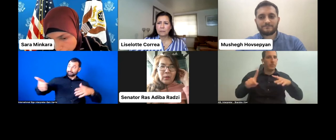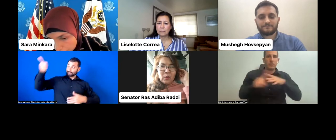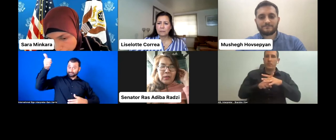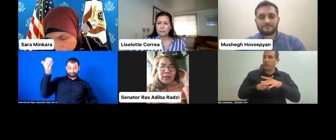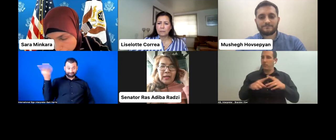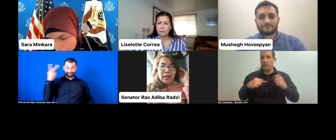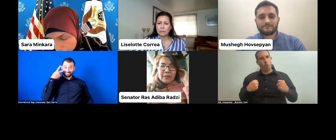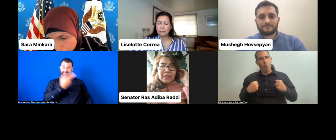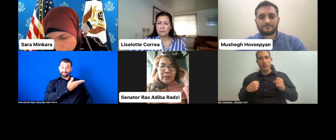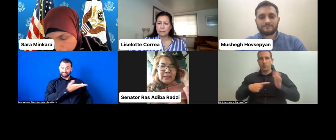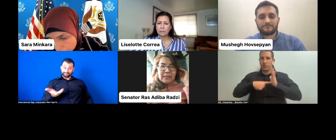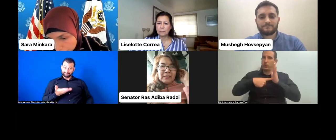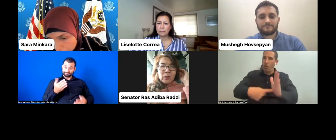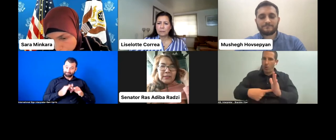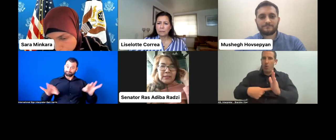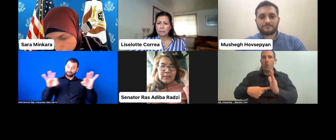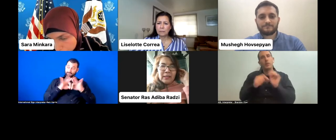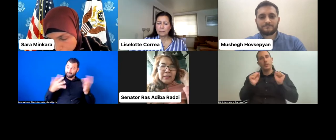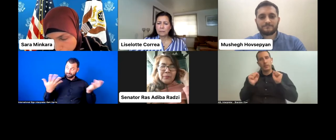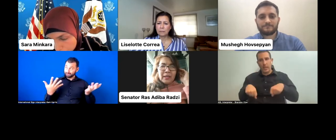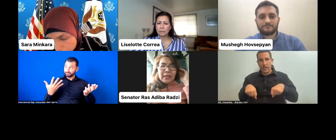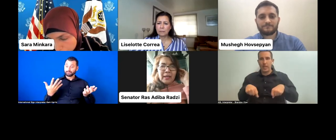all the abilities, qualities, and have